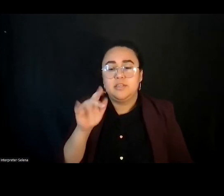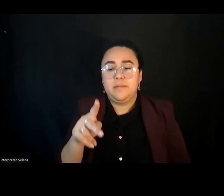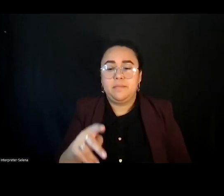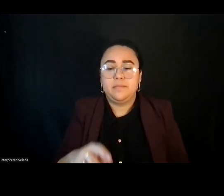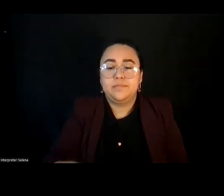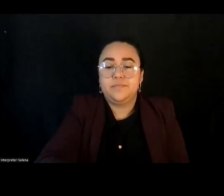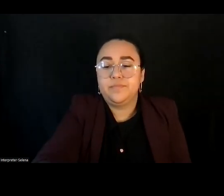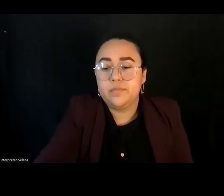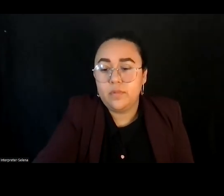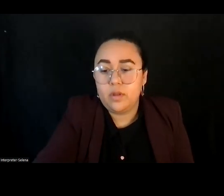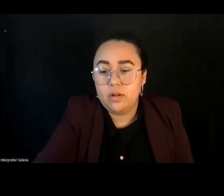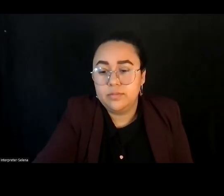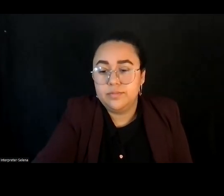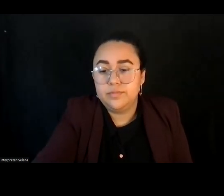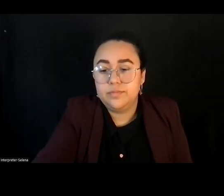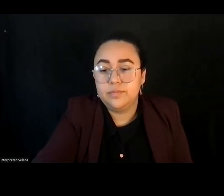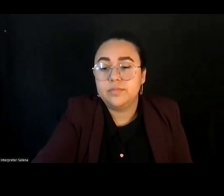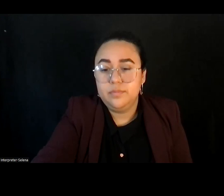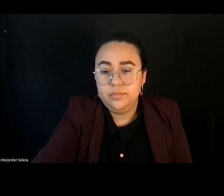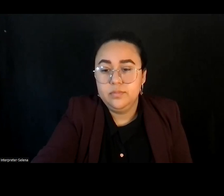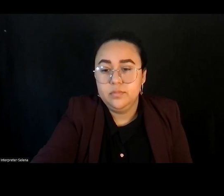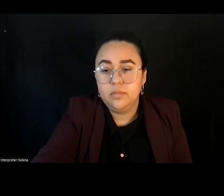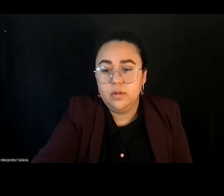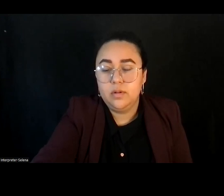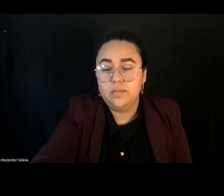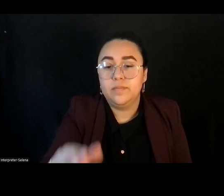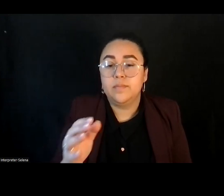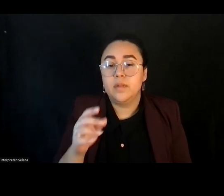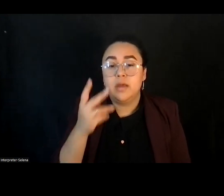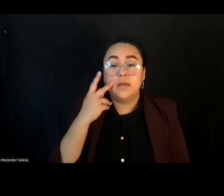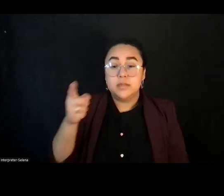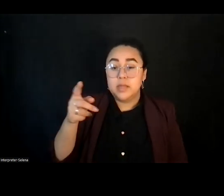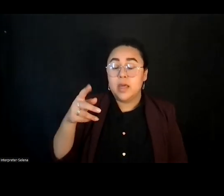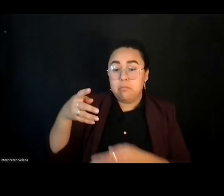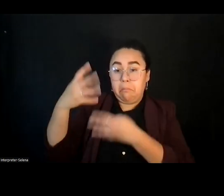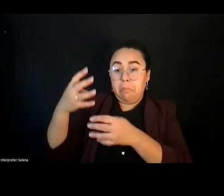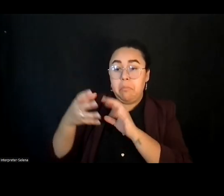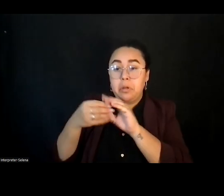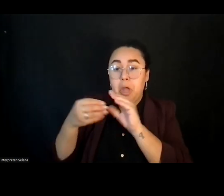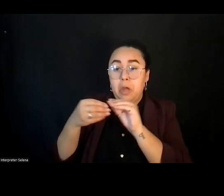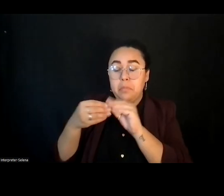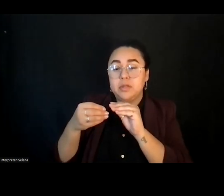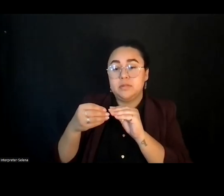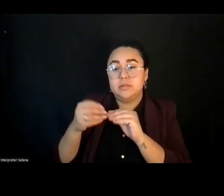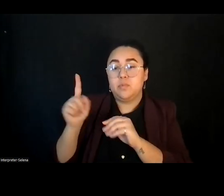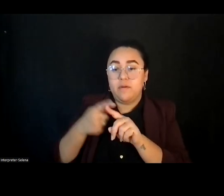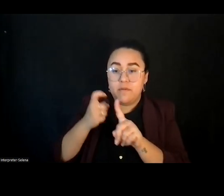And I see folks are sharing where they're. Calling from, which is beautiful. Keep it coming.